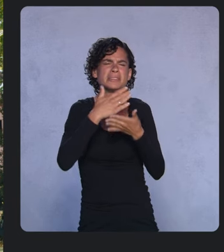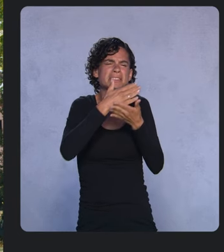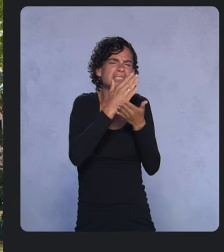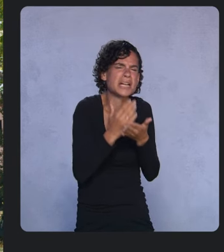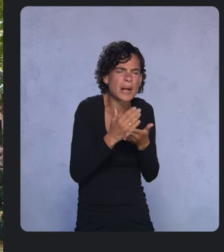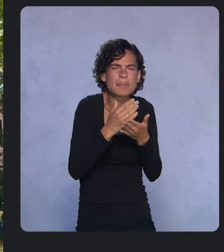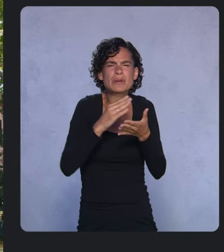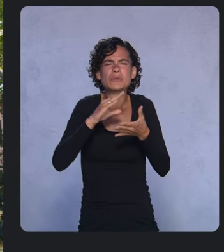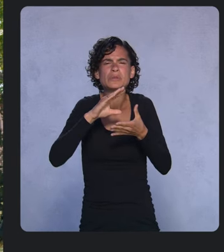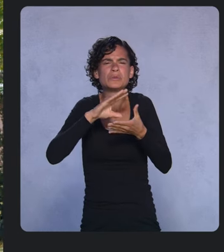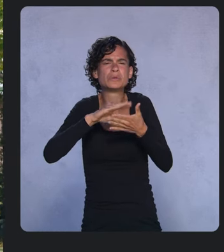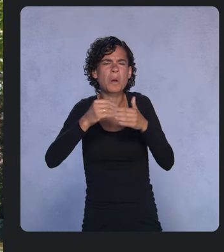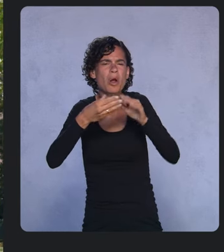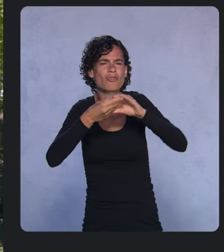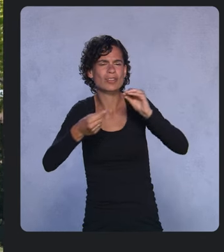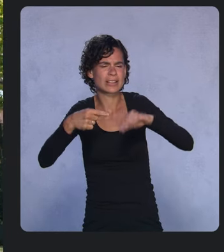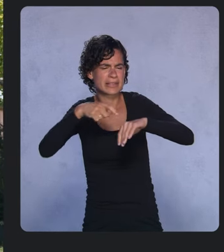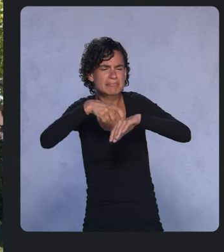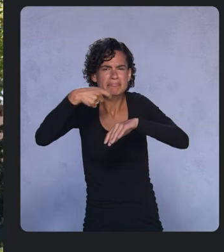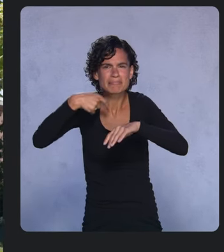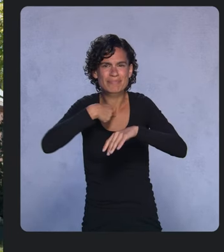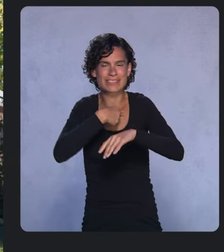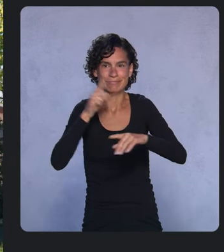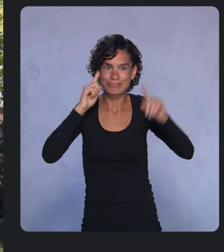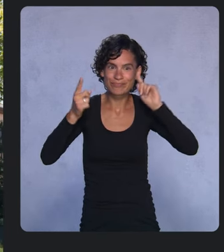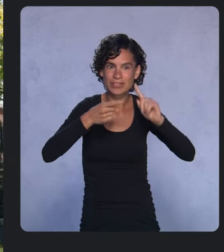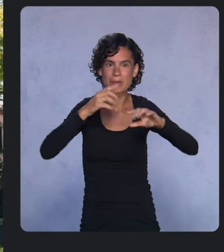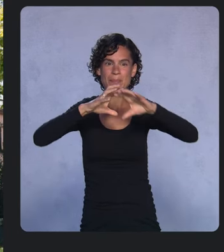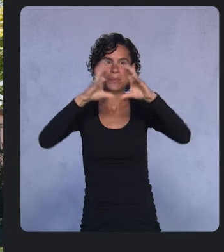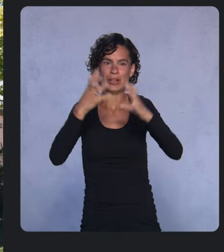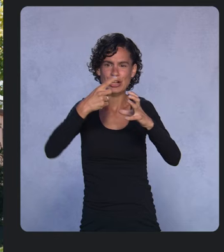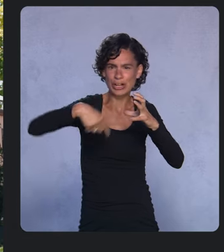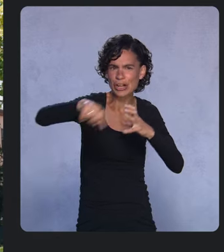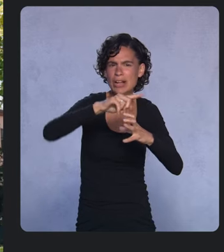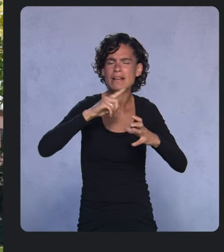who’ve built and achieved amazing things during incredibly difficult times.